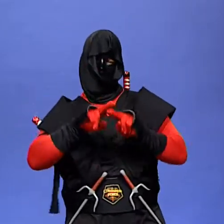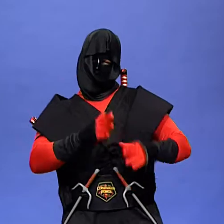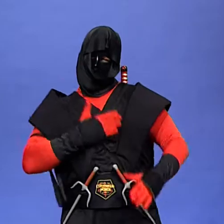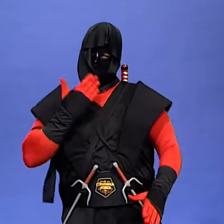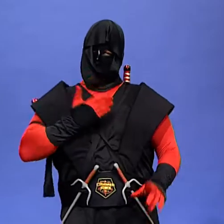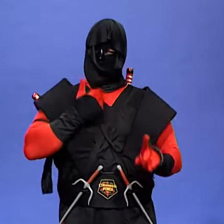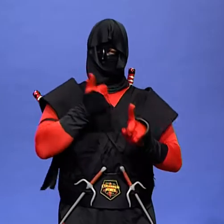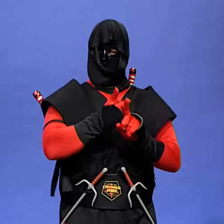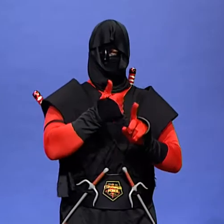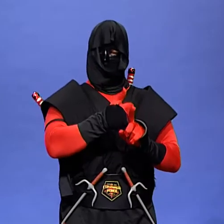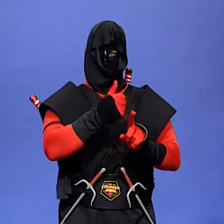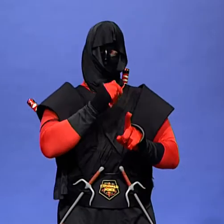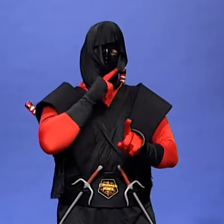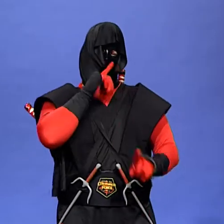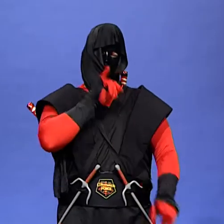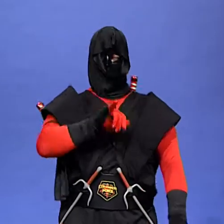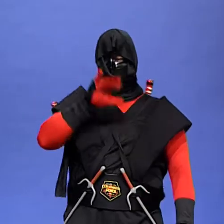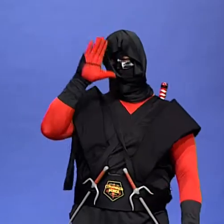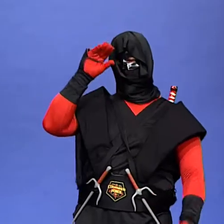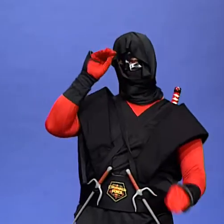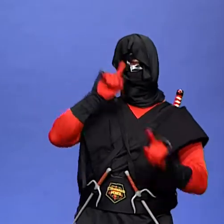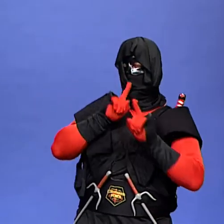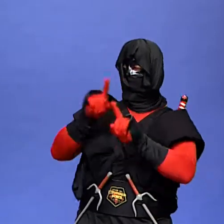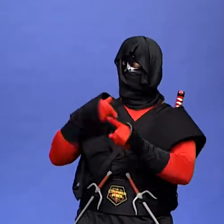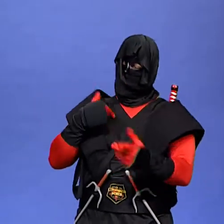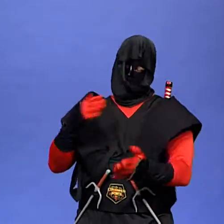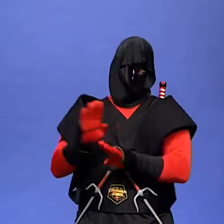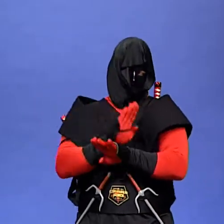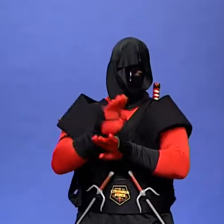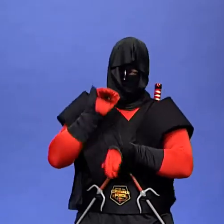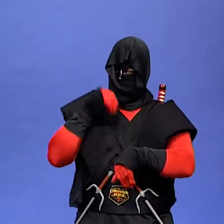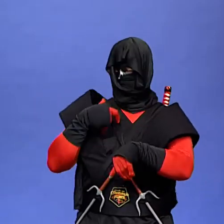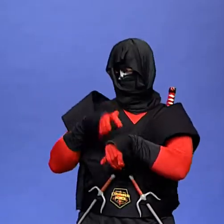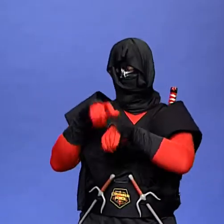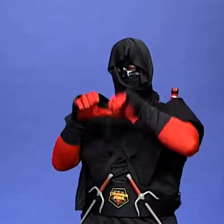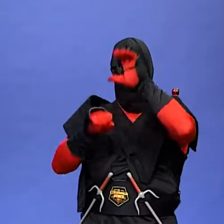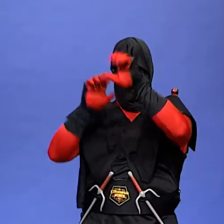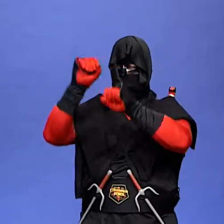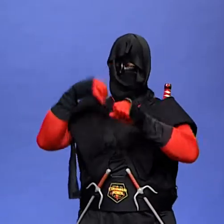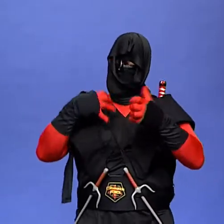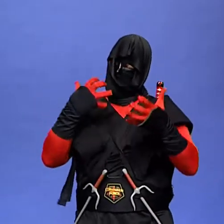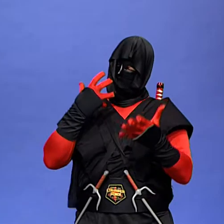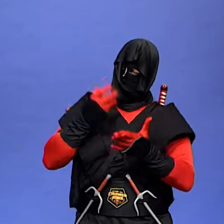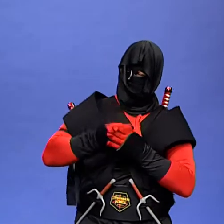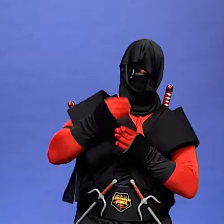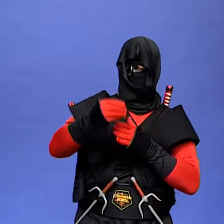I am too busy to climb trees said the boy I want a house to keep me warm he said